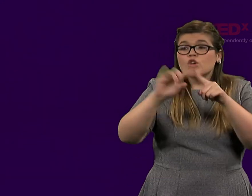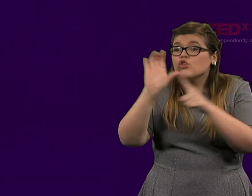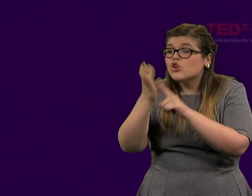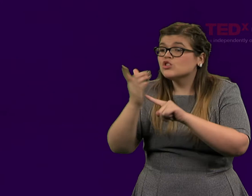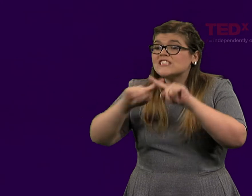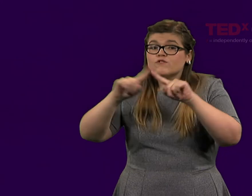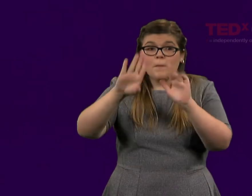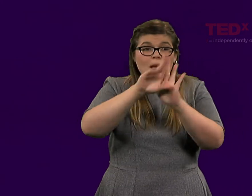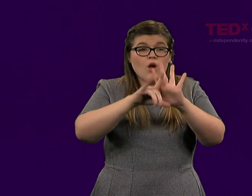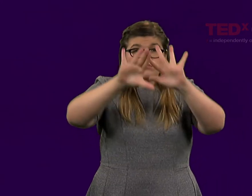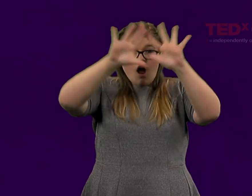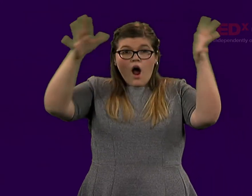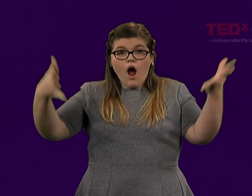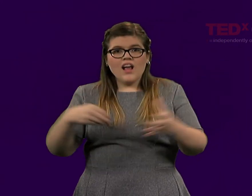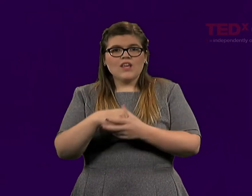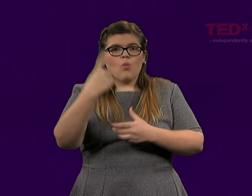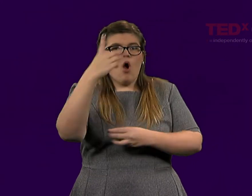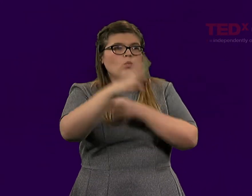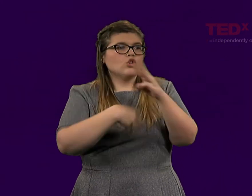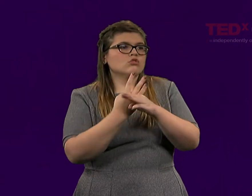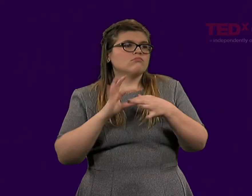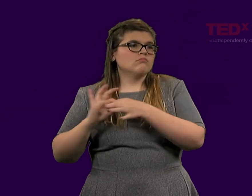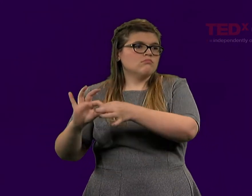different languages that we use,